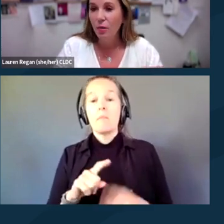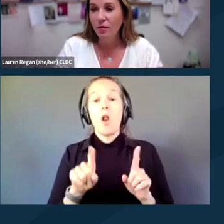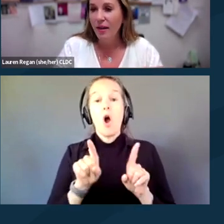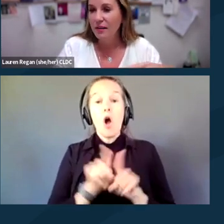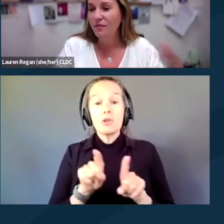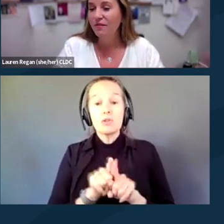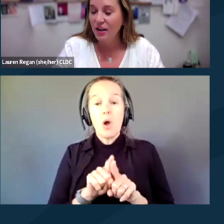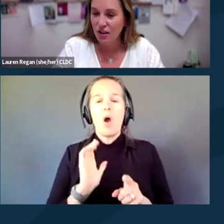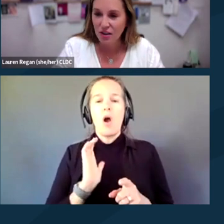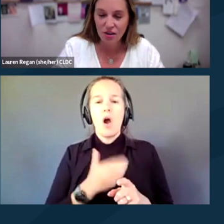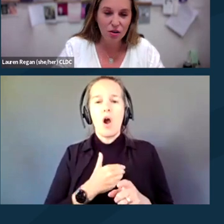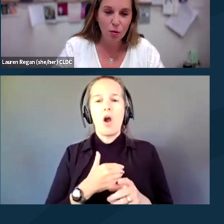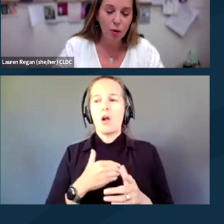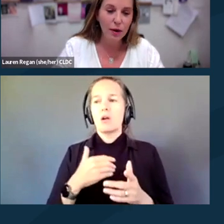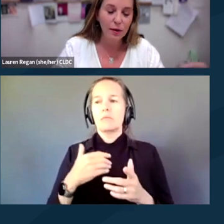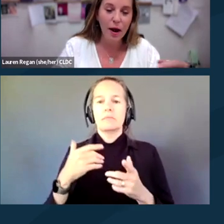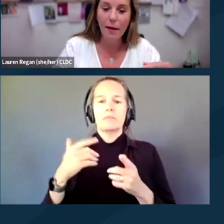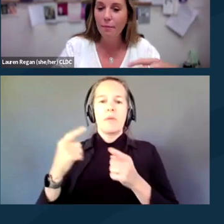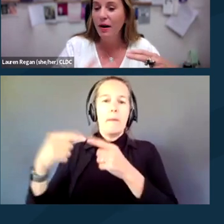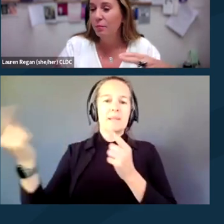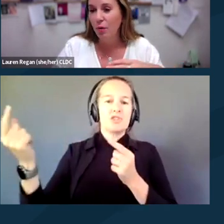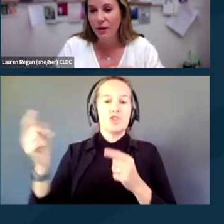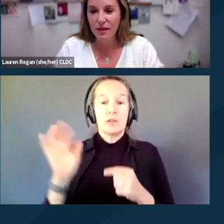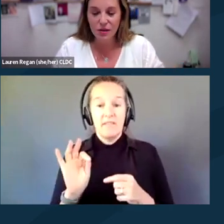whether that is fascists or proud boys